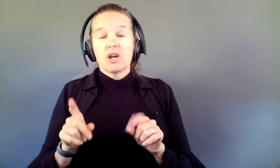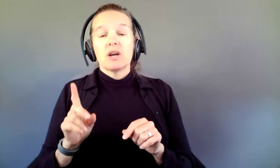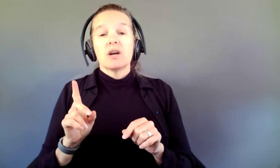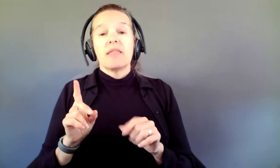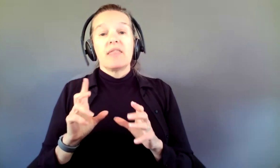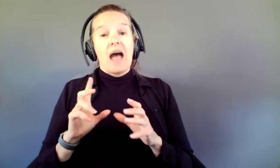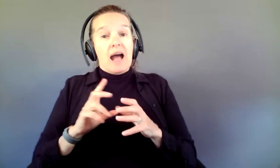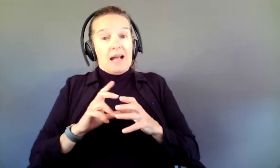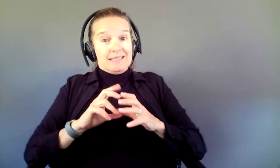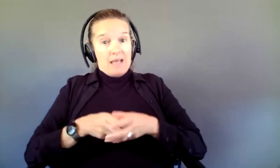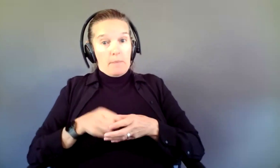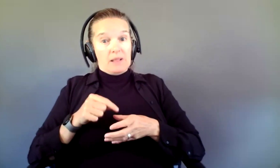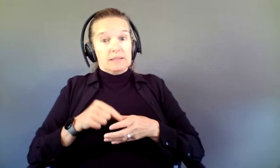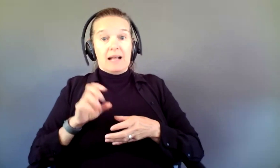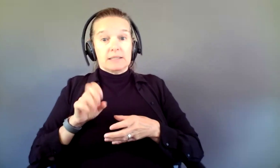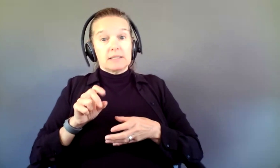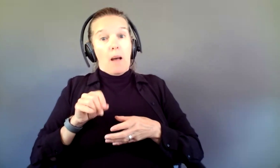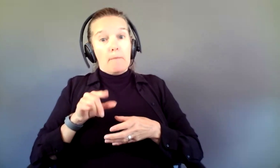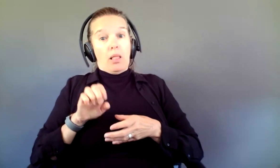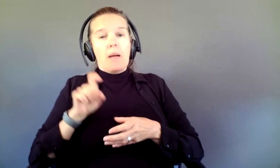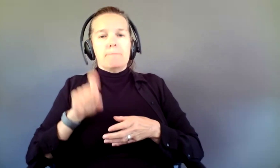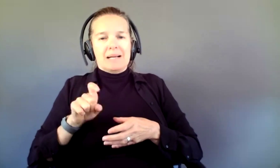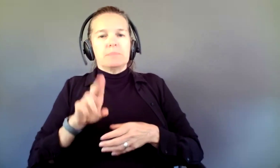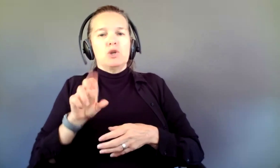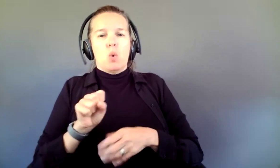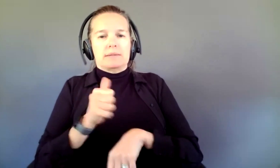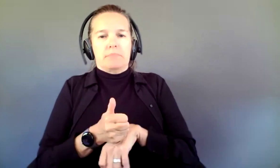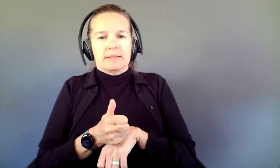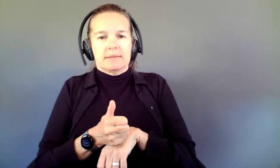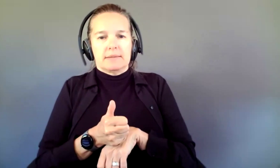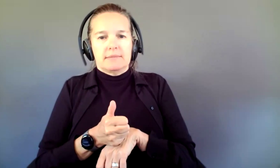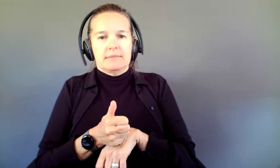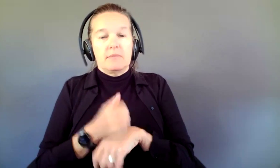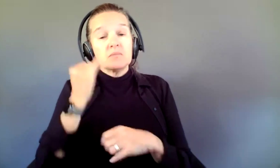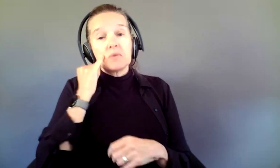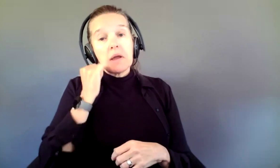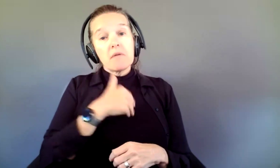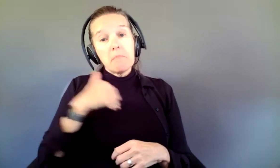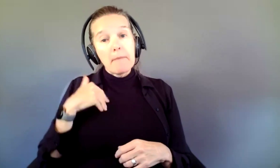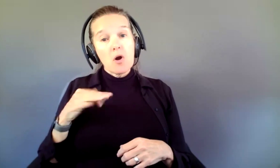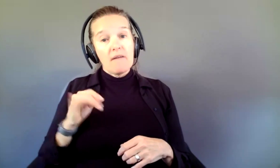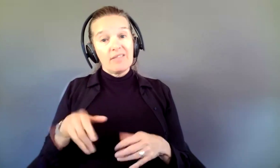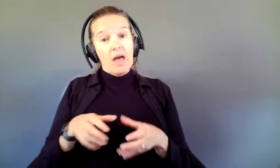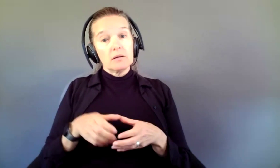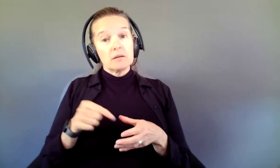U.S.‑based. The project must be U.S.‑based. If you have a member of your ensemble who is